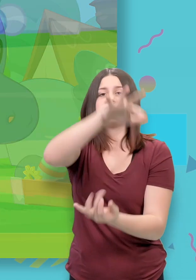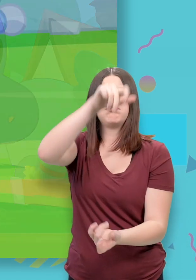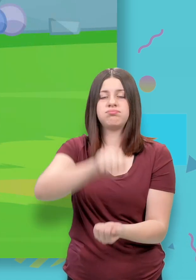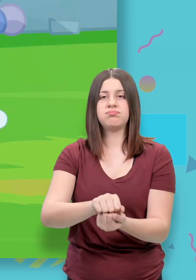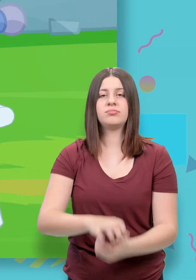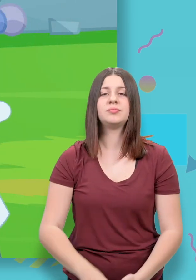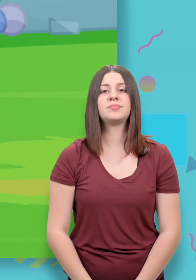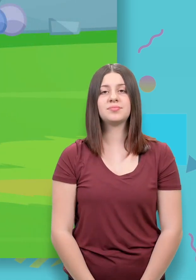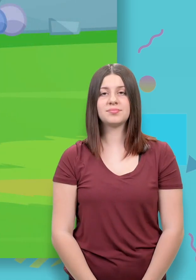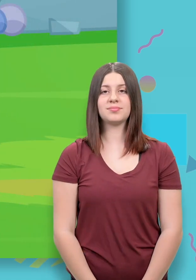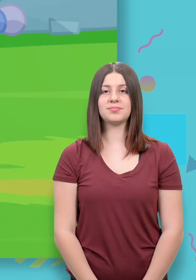(electronic humming)